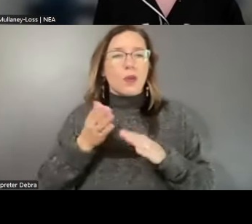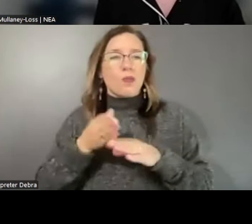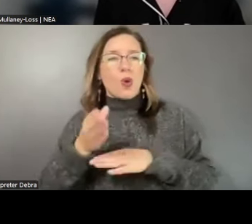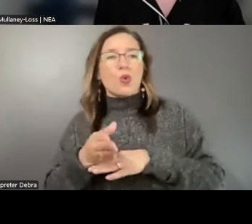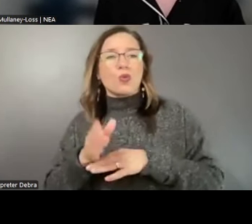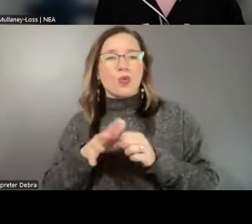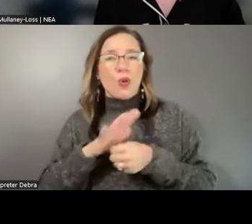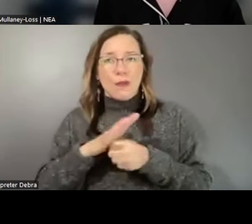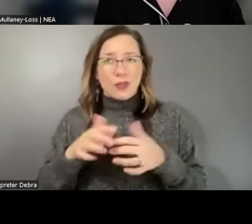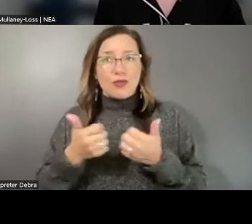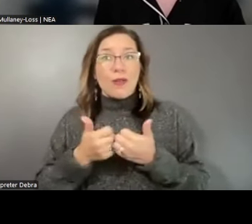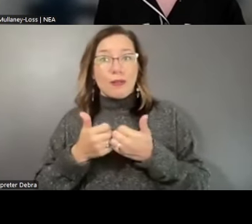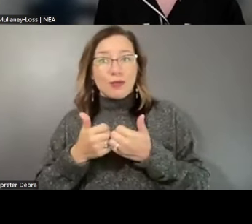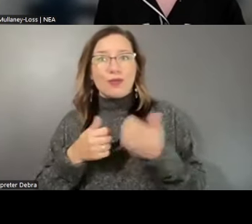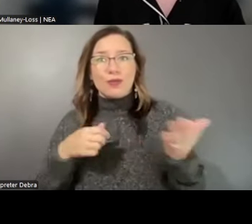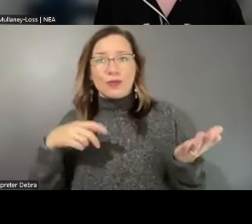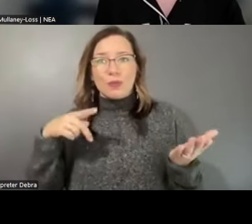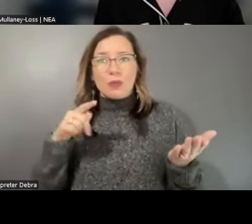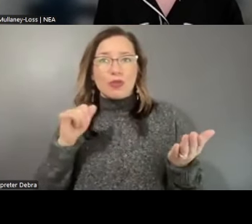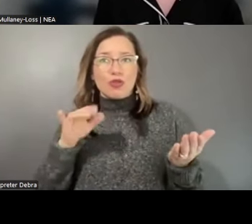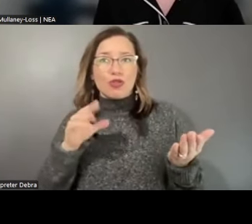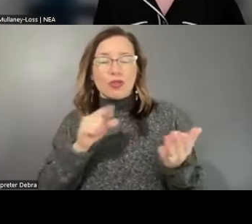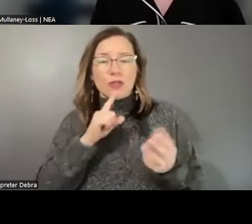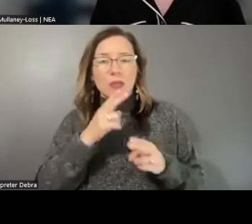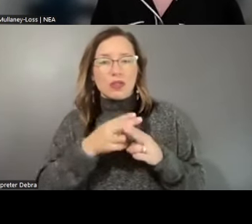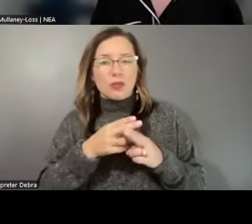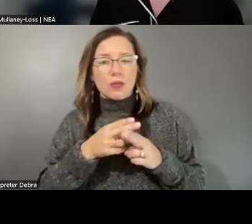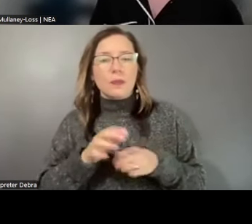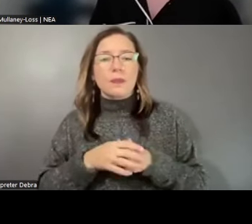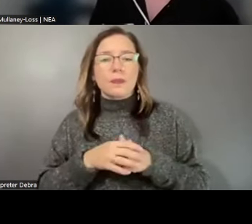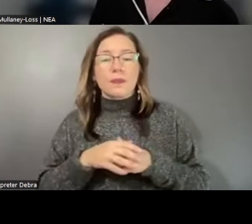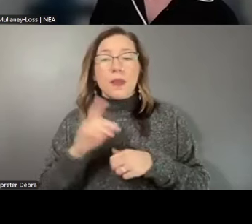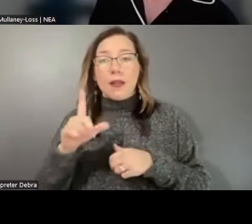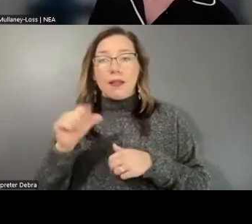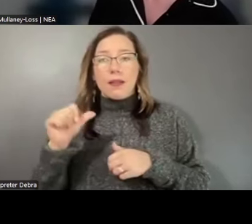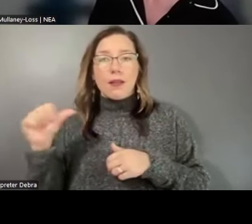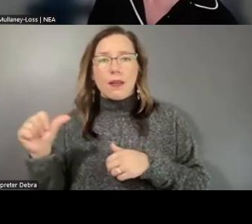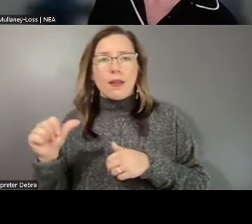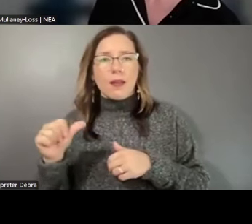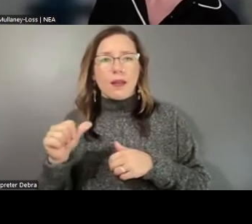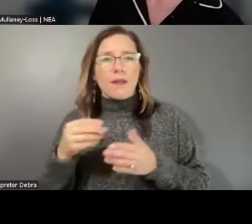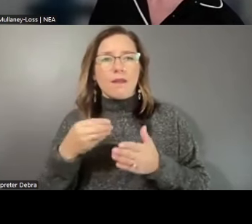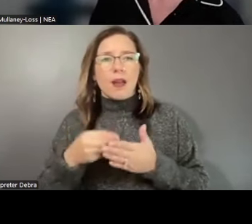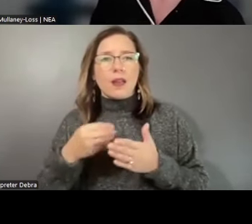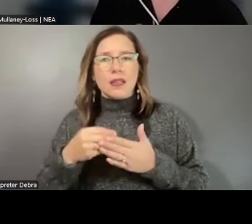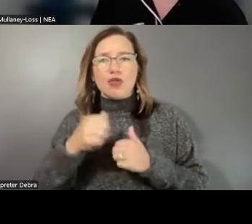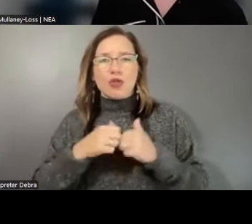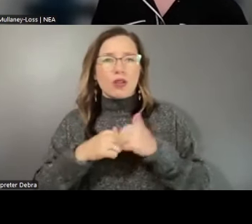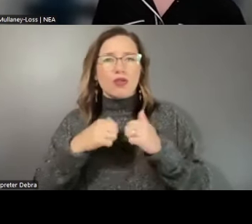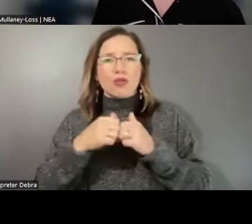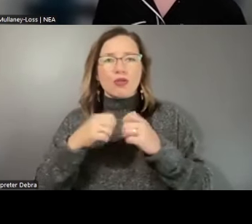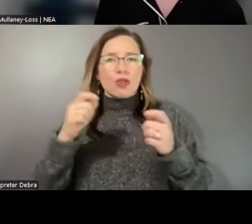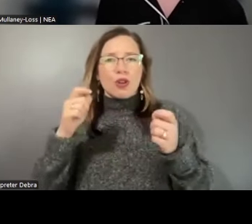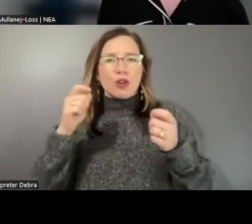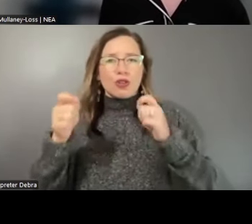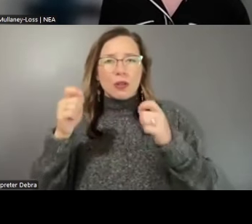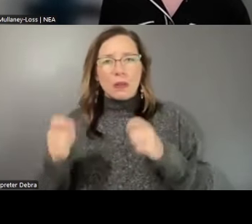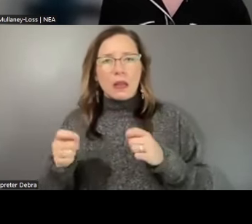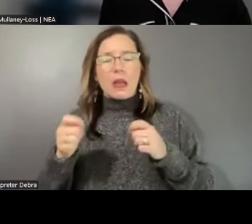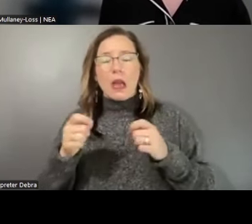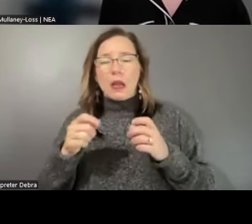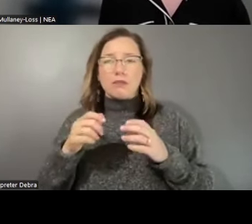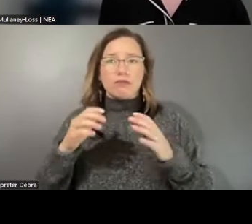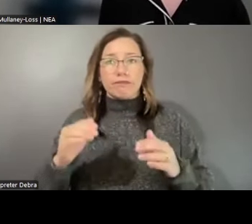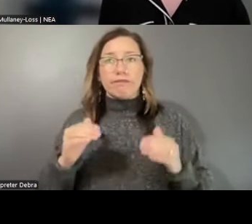Randy mentioned, and how LAAs funding structures are shaping up their responses to a crisis like